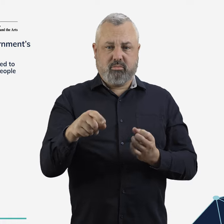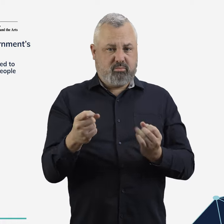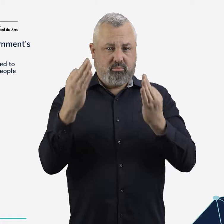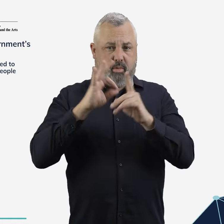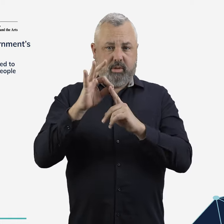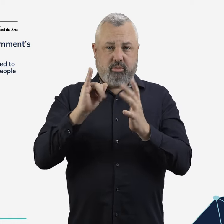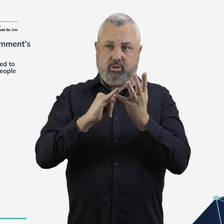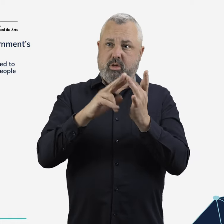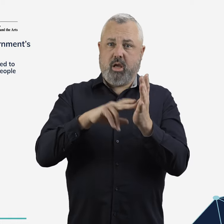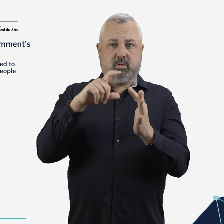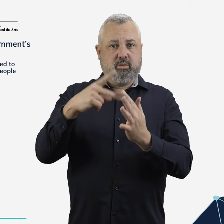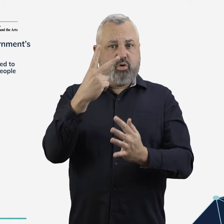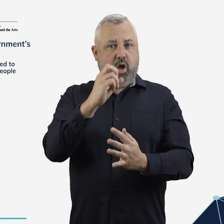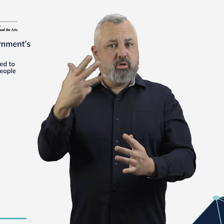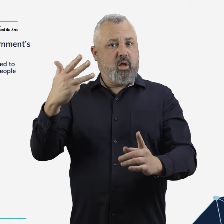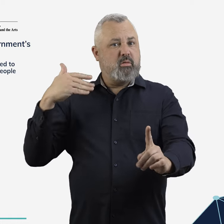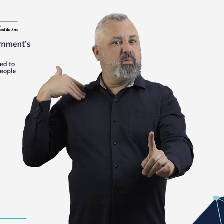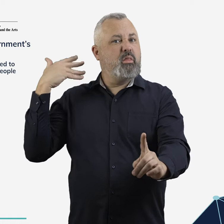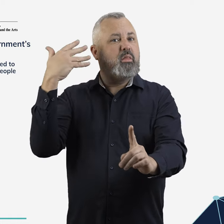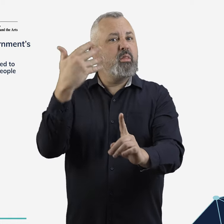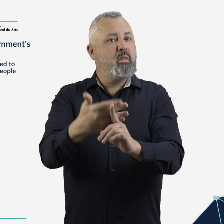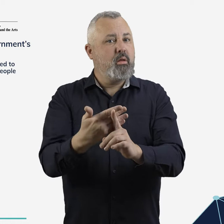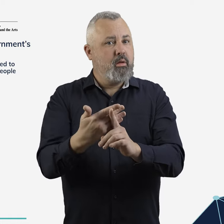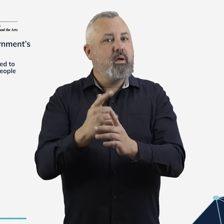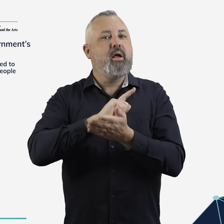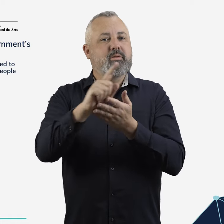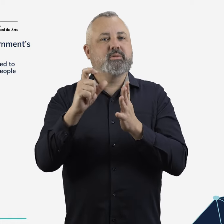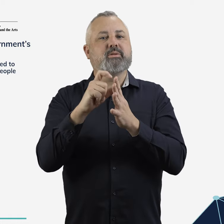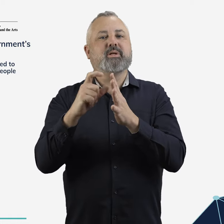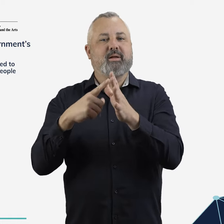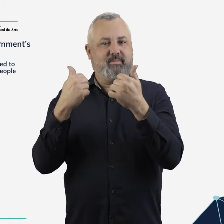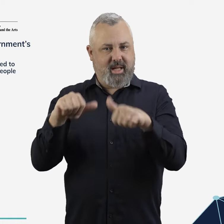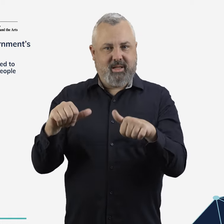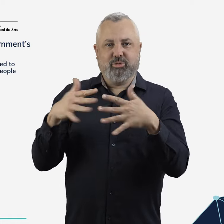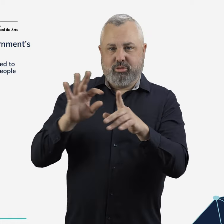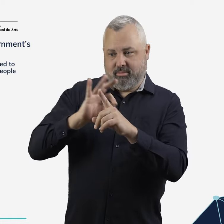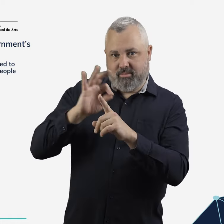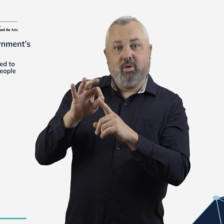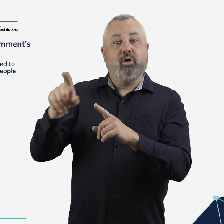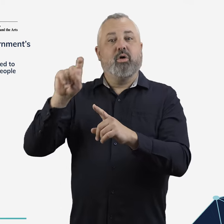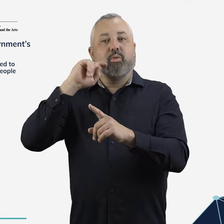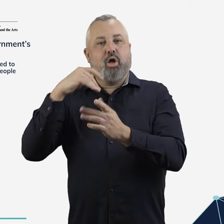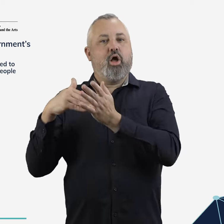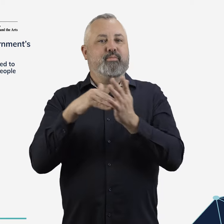which has not been substantially amended since 2009. Modernising the DDA will have flow-on effects for the aviation sector,